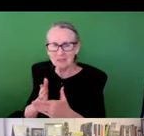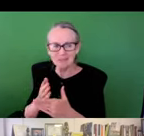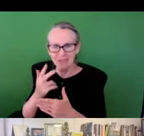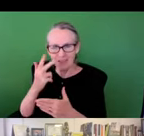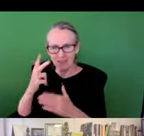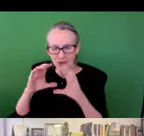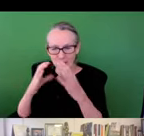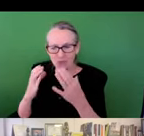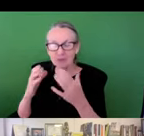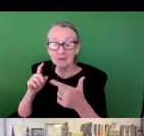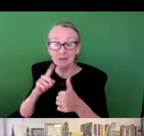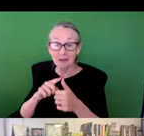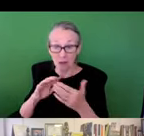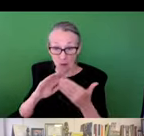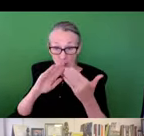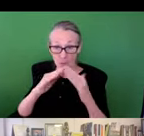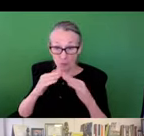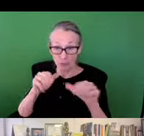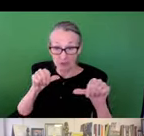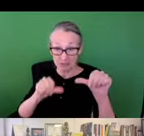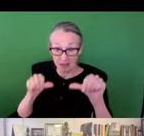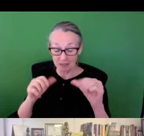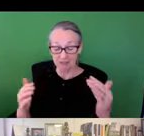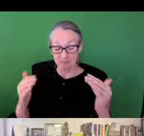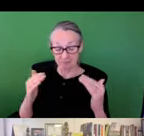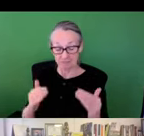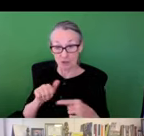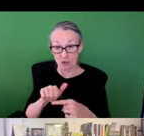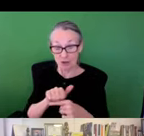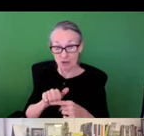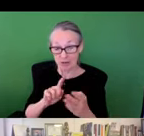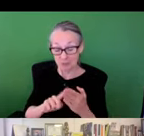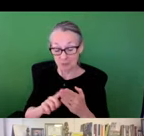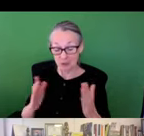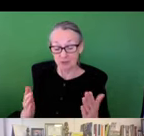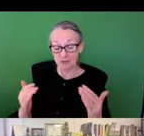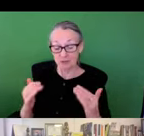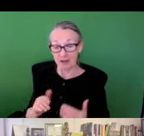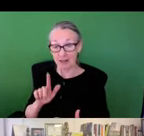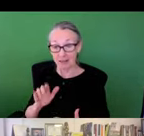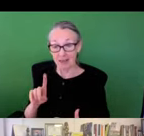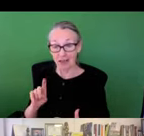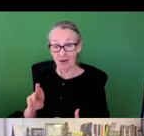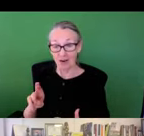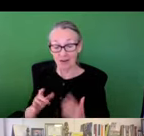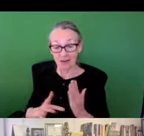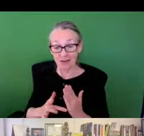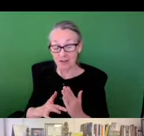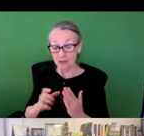there wasn't a significant difference between these three groups caught between citizen scientists had trained